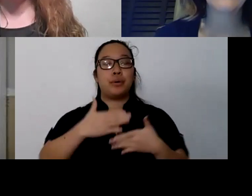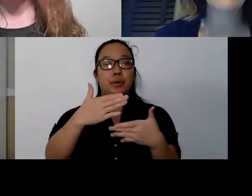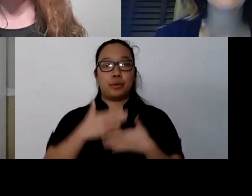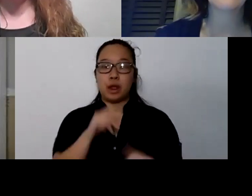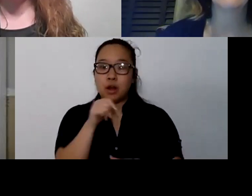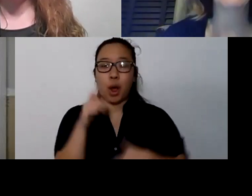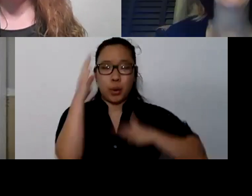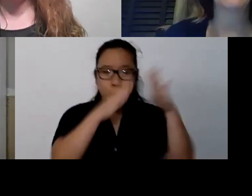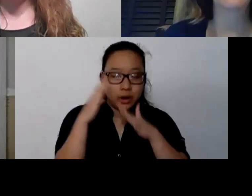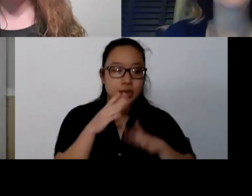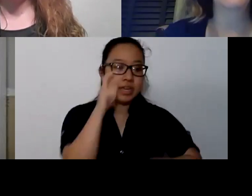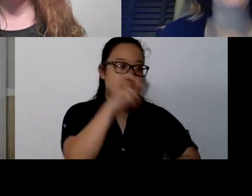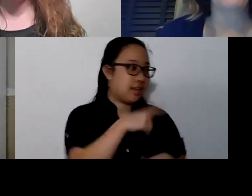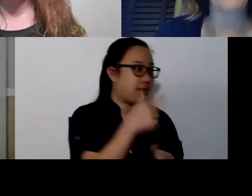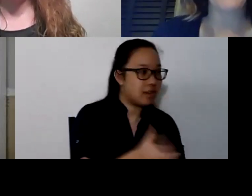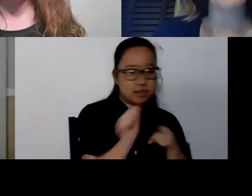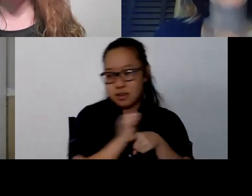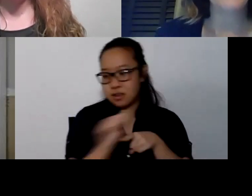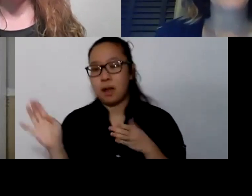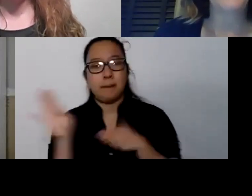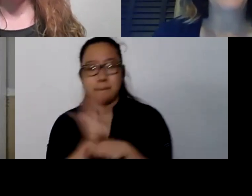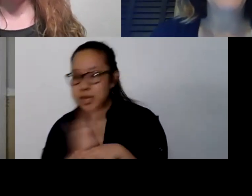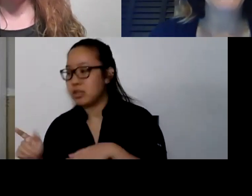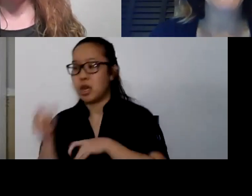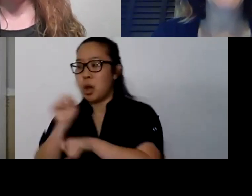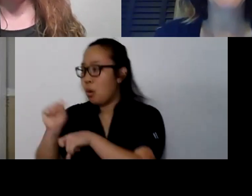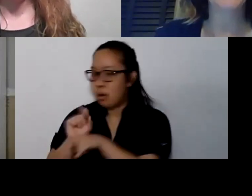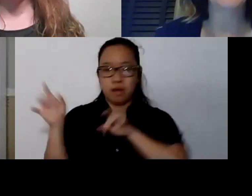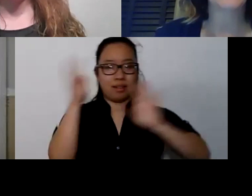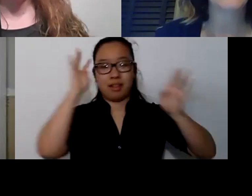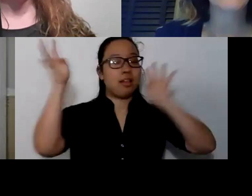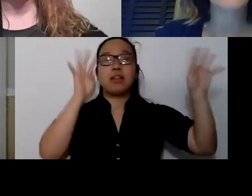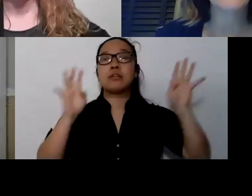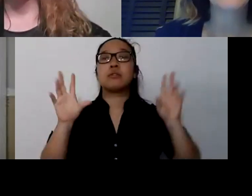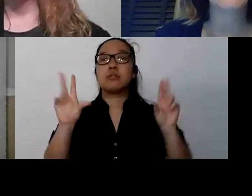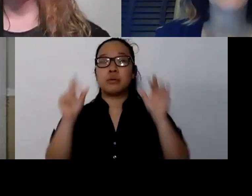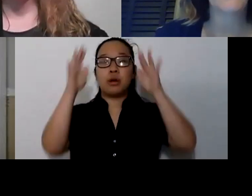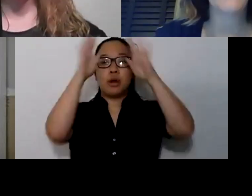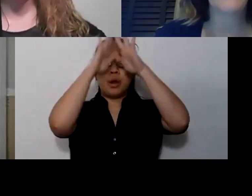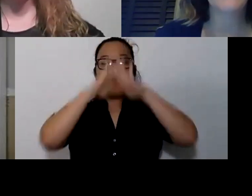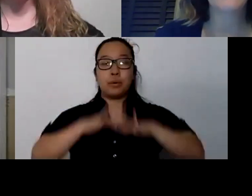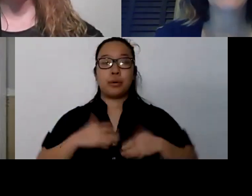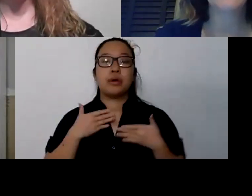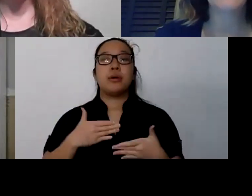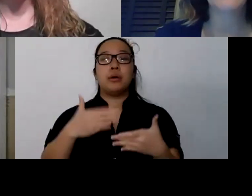That's the hardest part. And more than anything, that's something that we need right now. So I've included a list of things